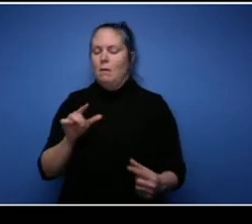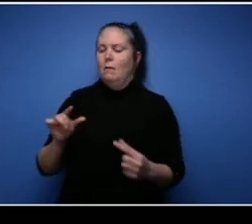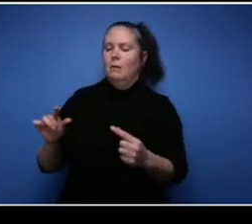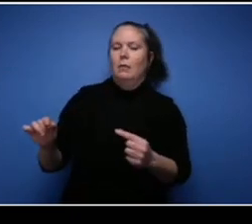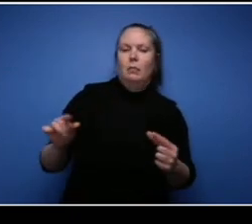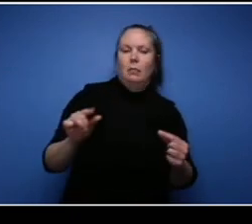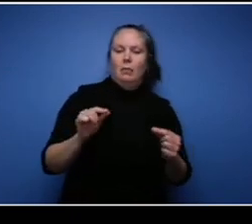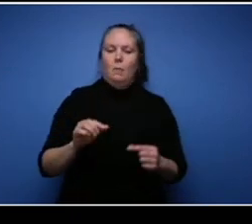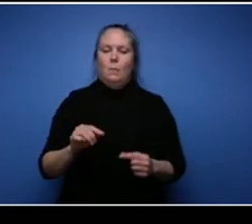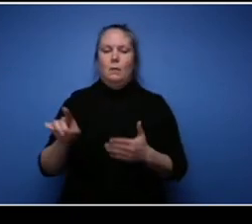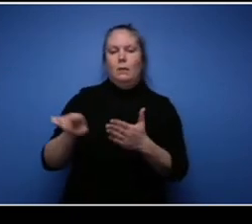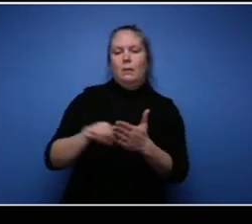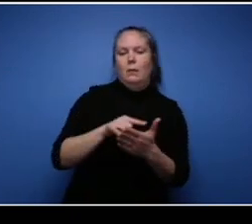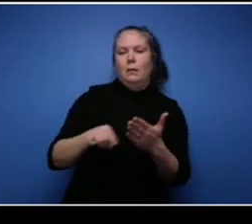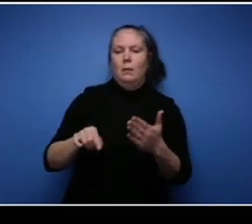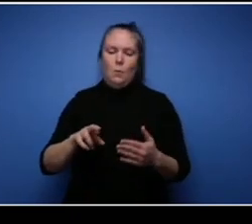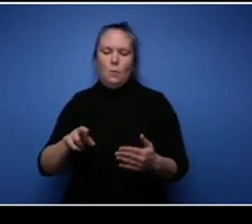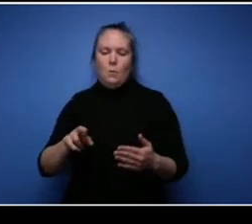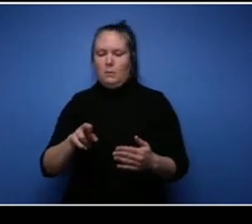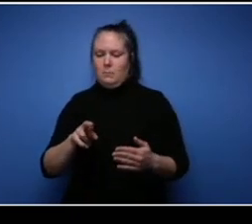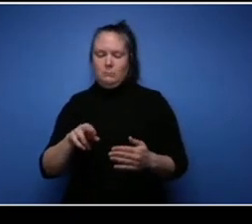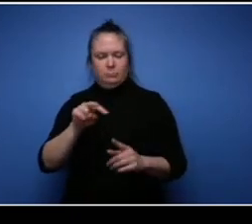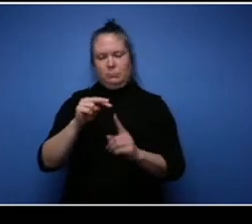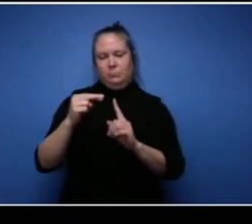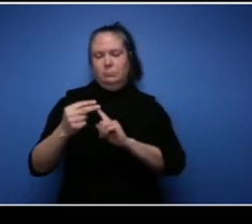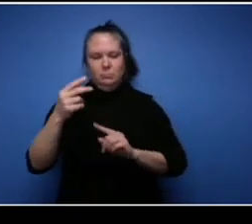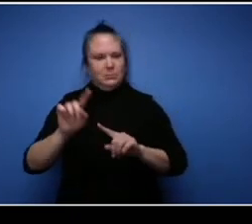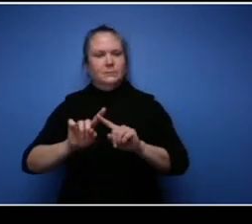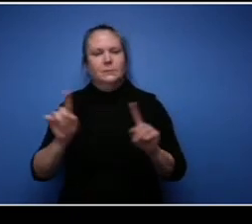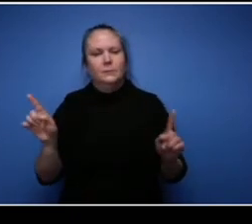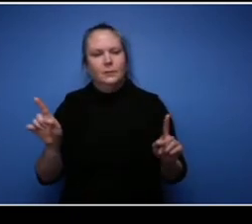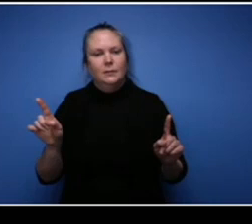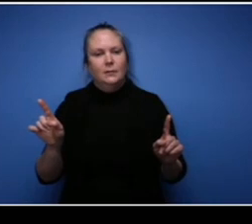oh this guy did this and you know they're not a good company just keep it separate.